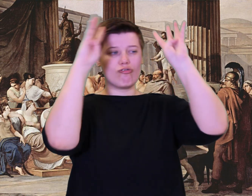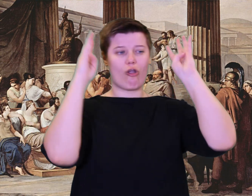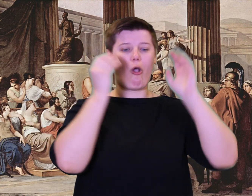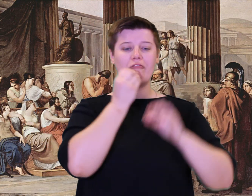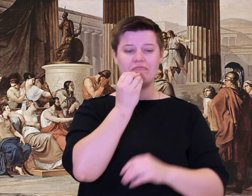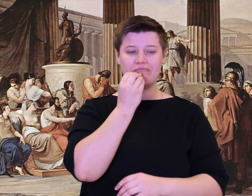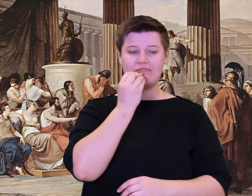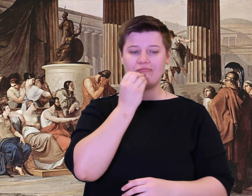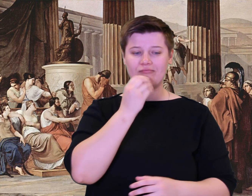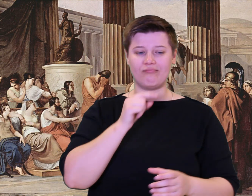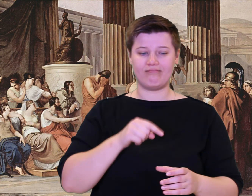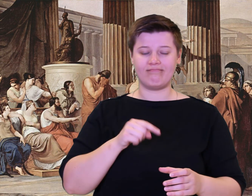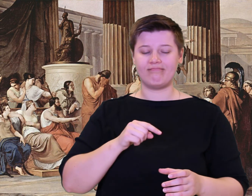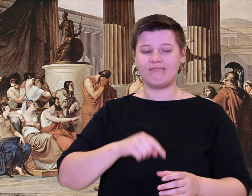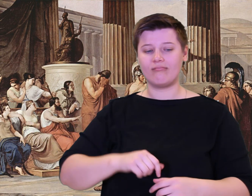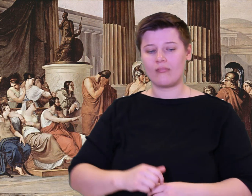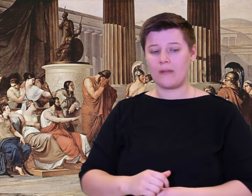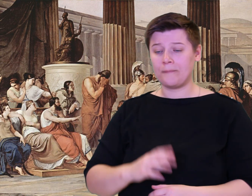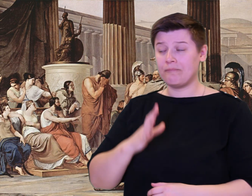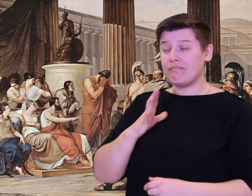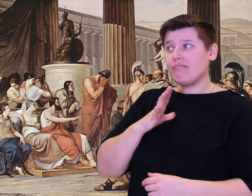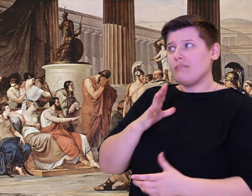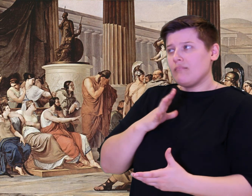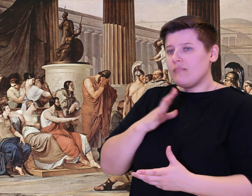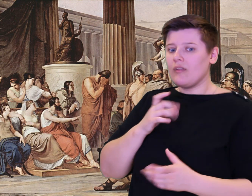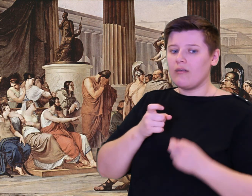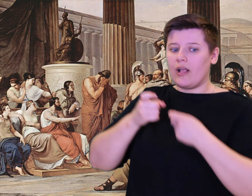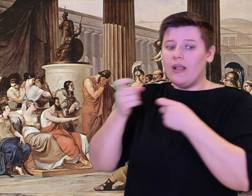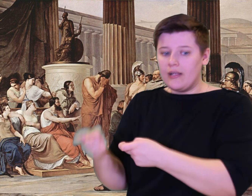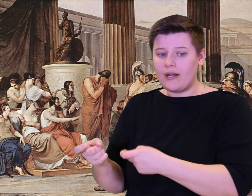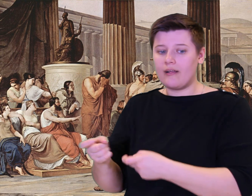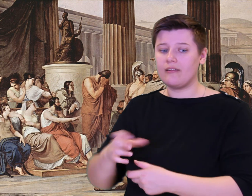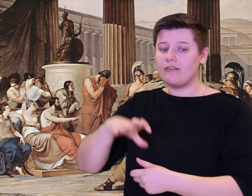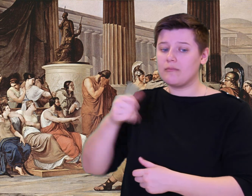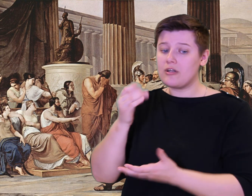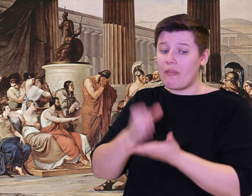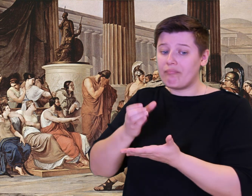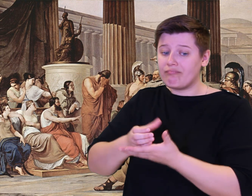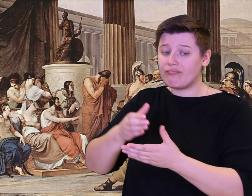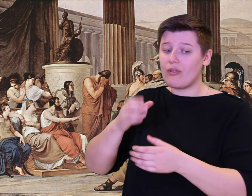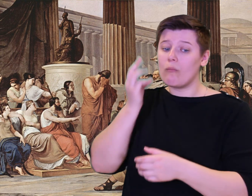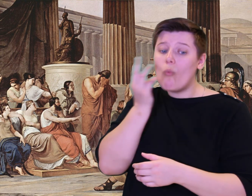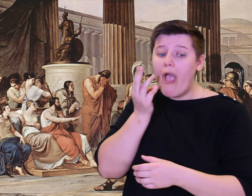But this is nectar, god food."